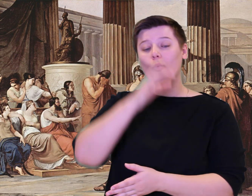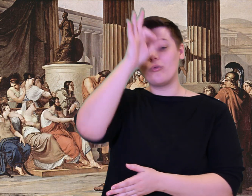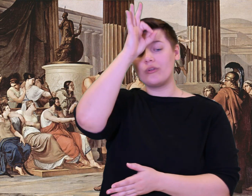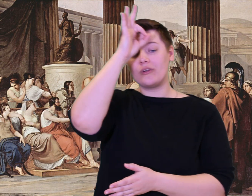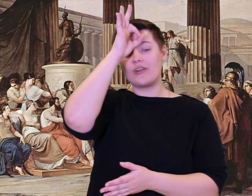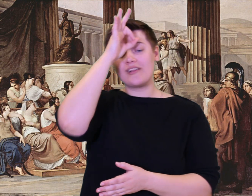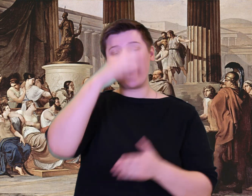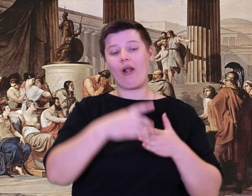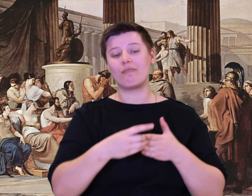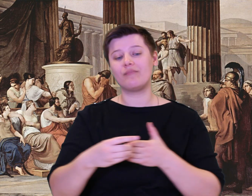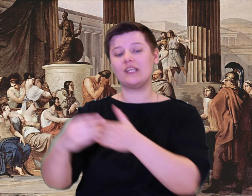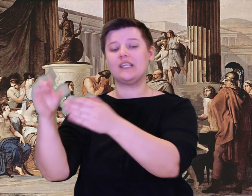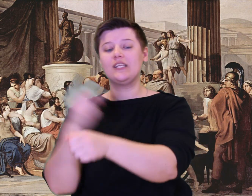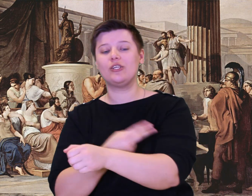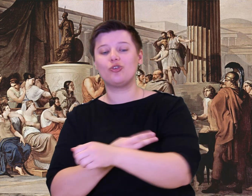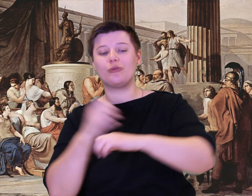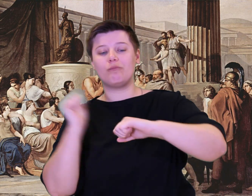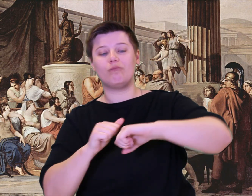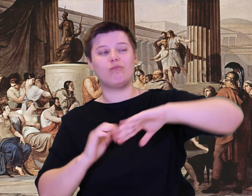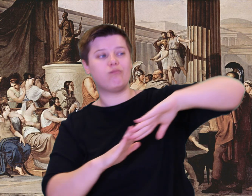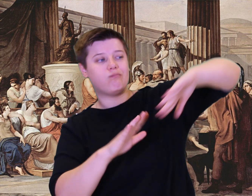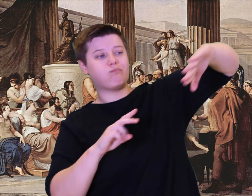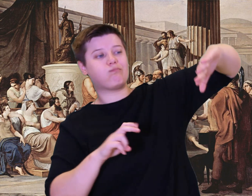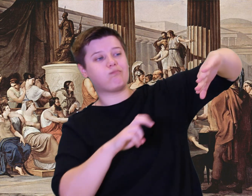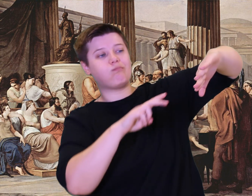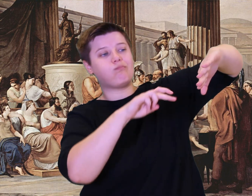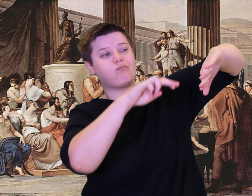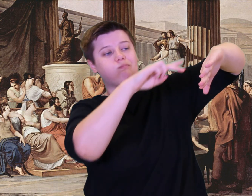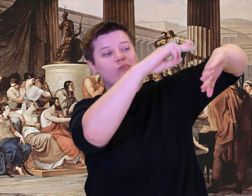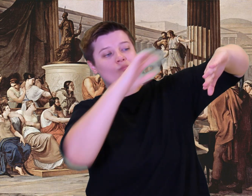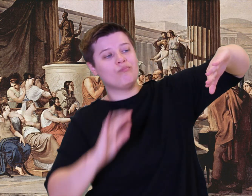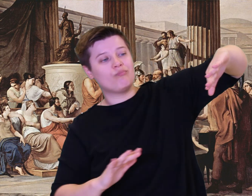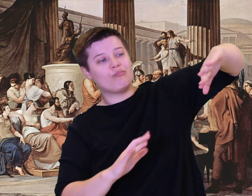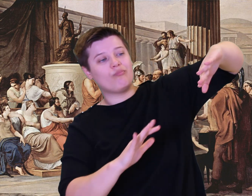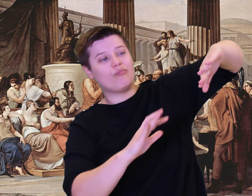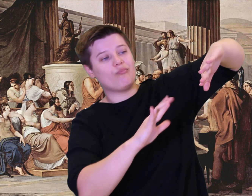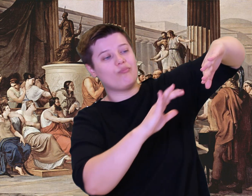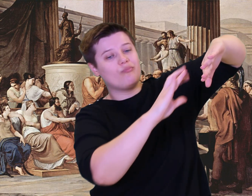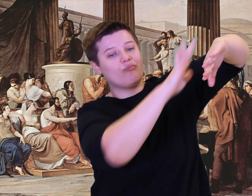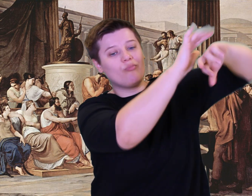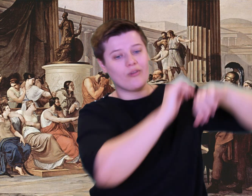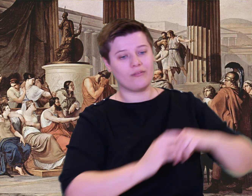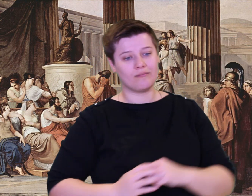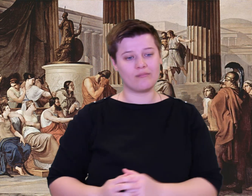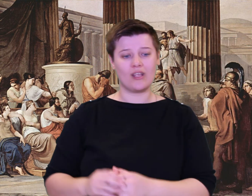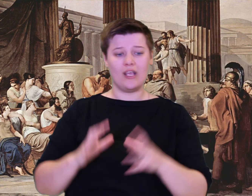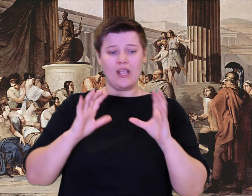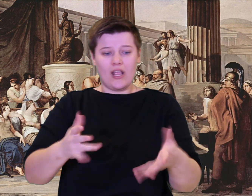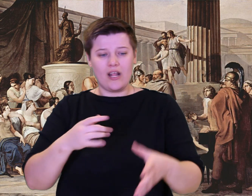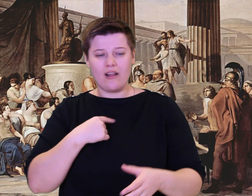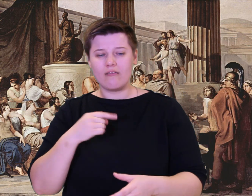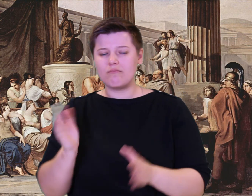Then, whistling merrily, the Cyclops drove his fat flocks to the mountain.